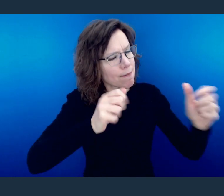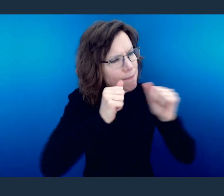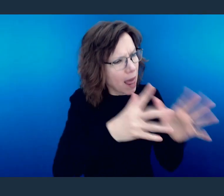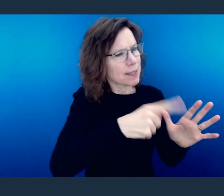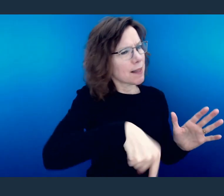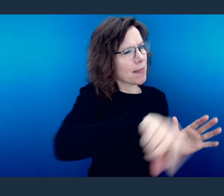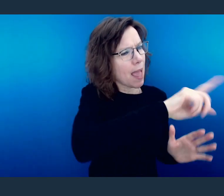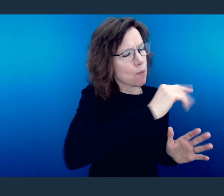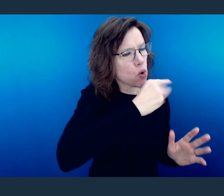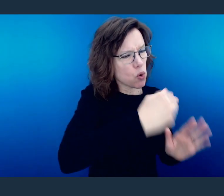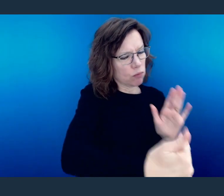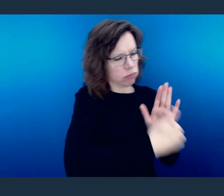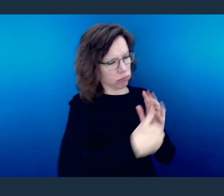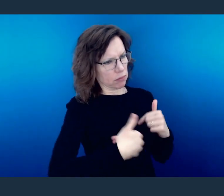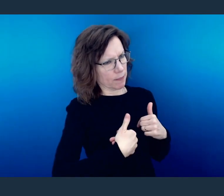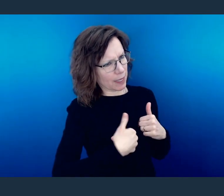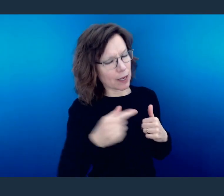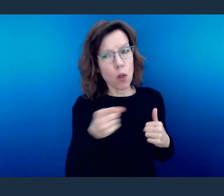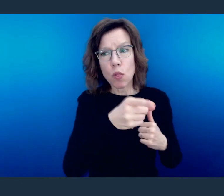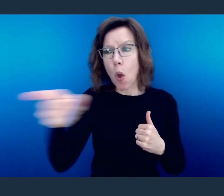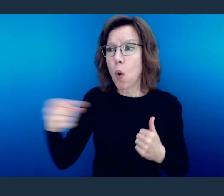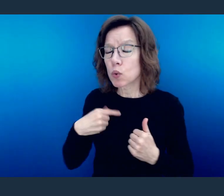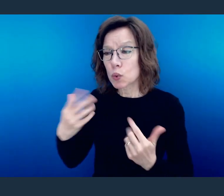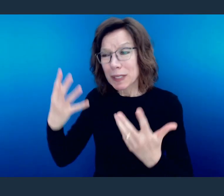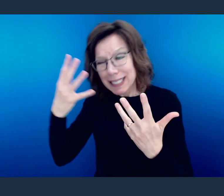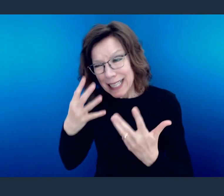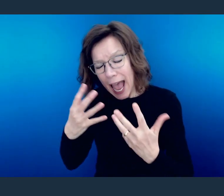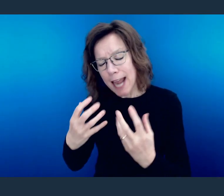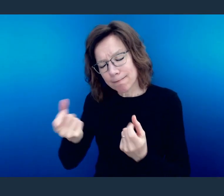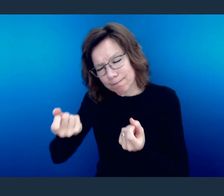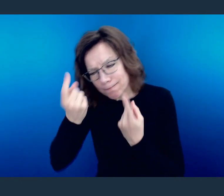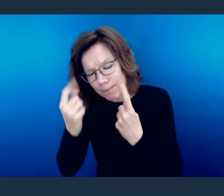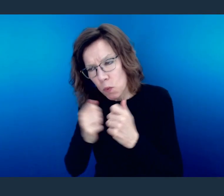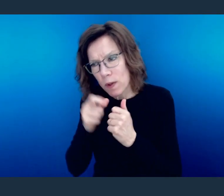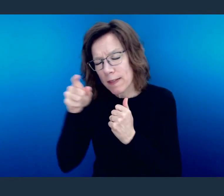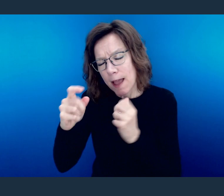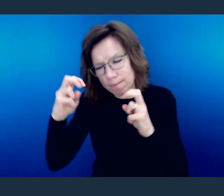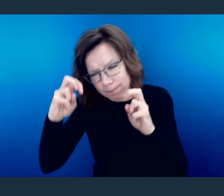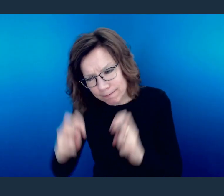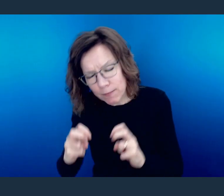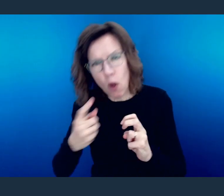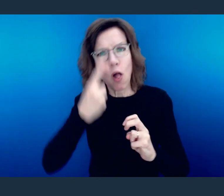Rejoice with those who rejoice, weep with those who weep. Live in harmony with one another.